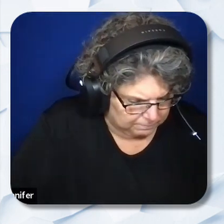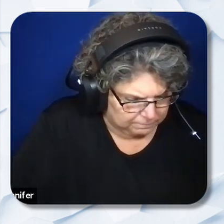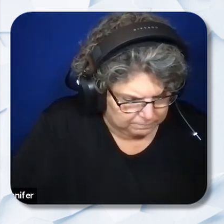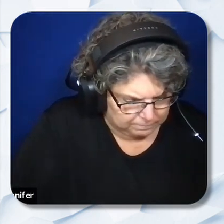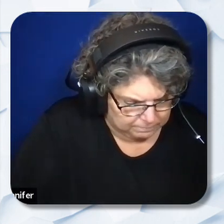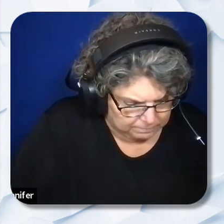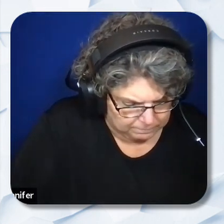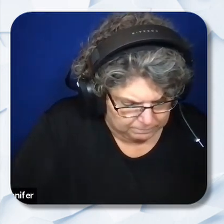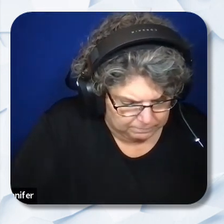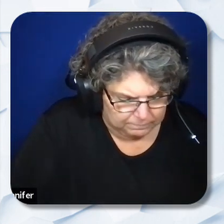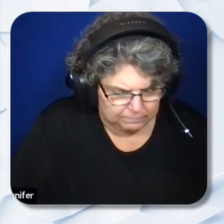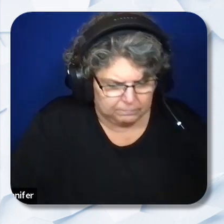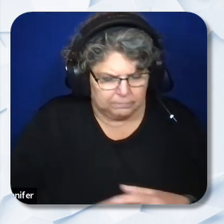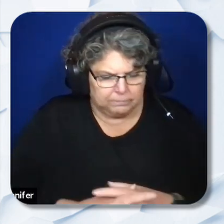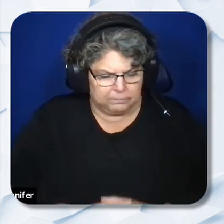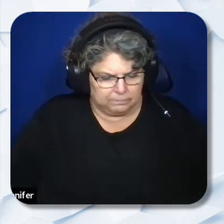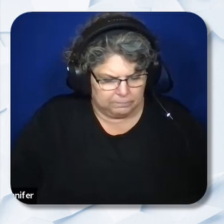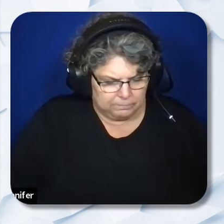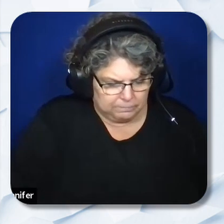Okay, alright. Let's get started. All